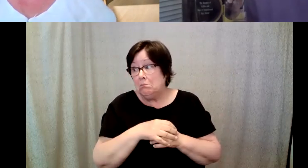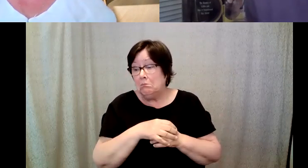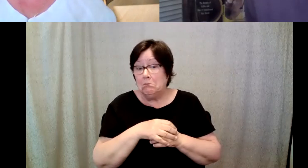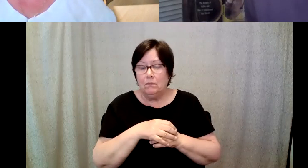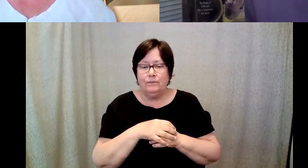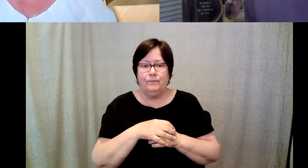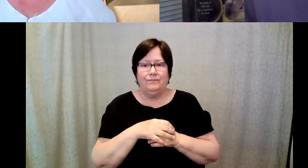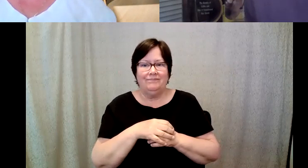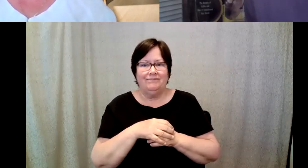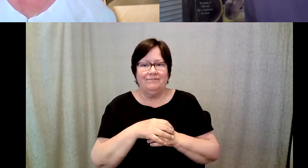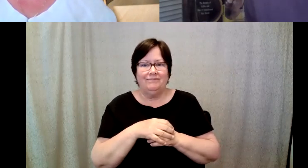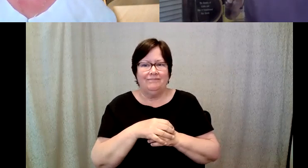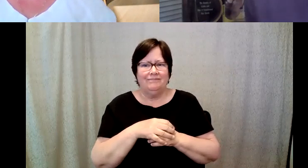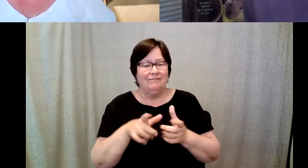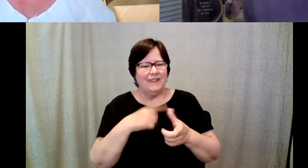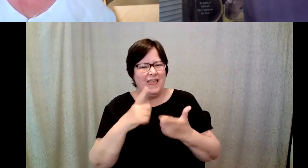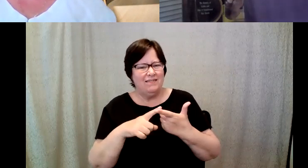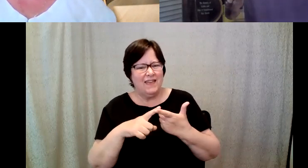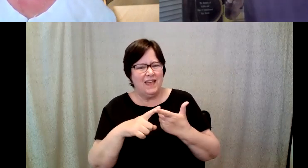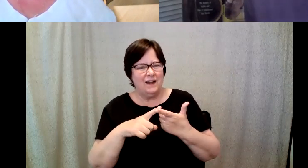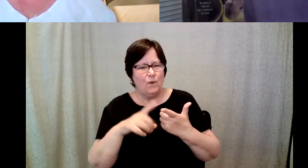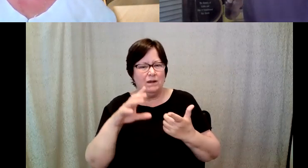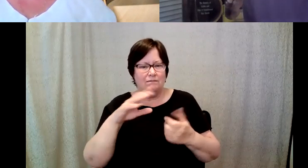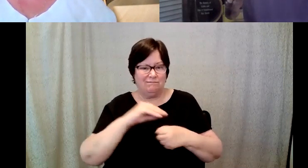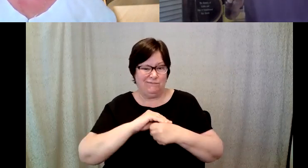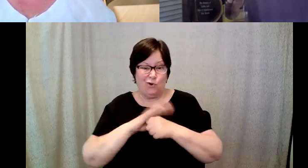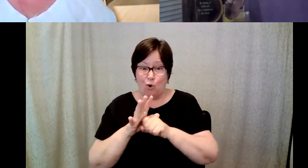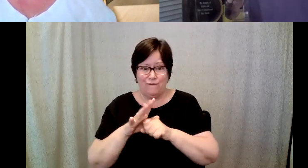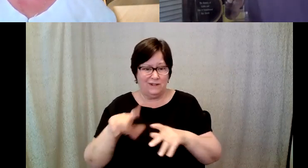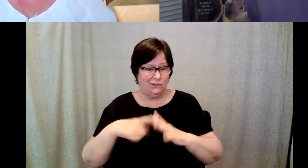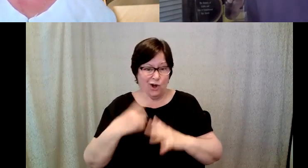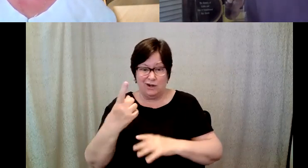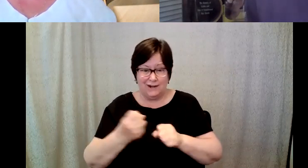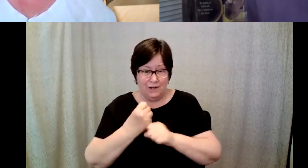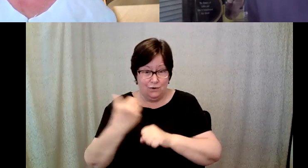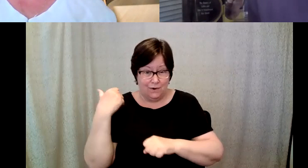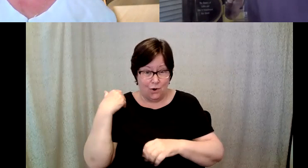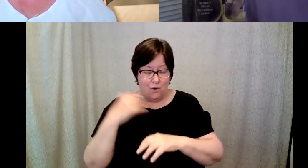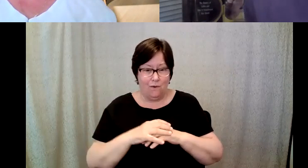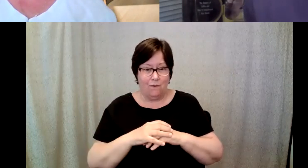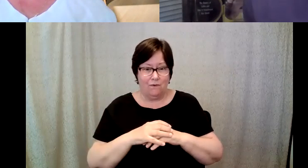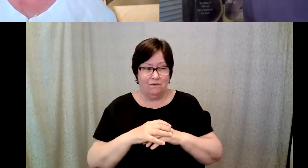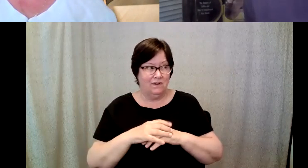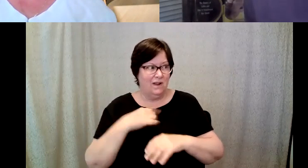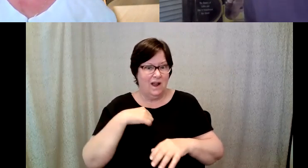D. Major Cohen: When COVID began a year ago, and I was sitting in Seattle and my job was